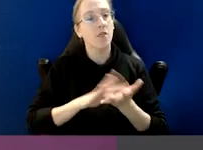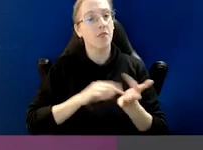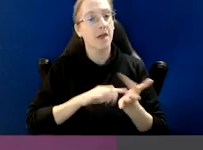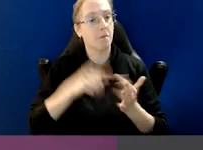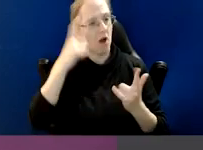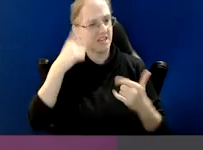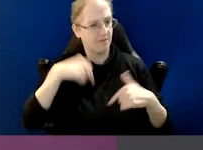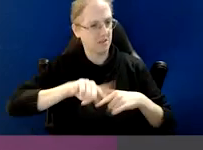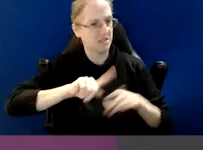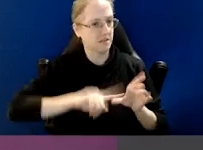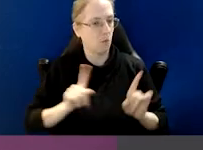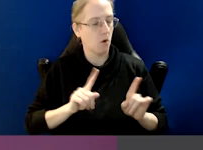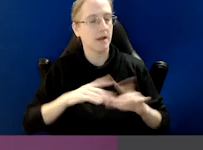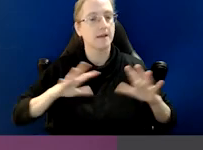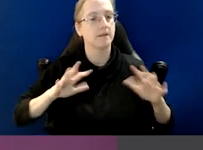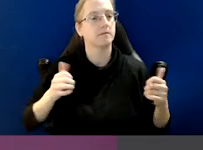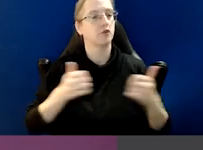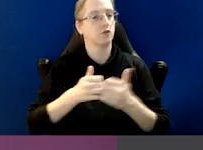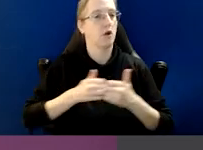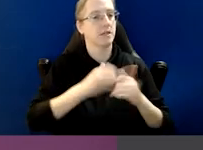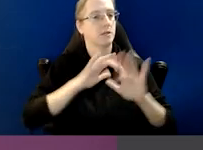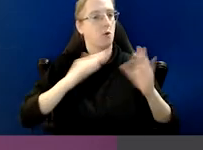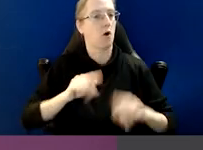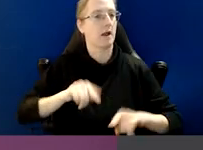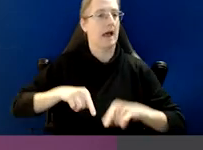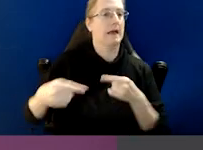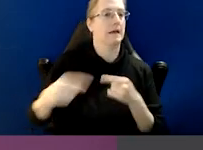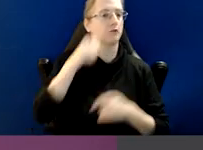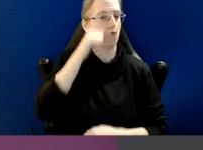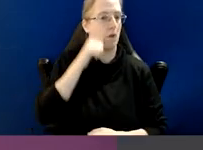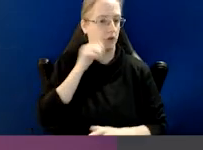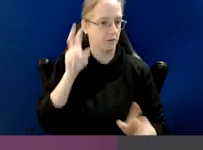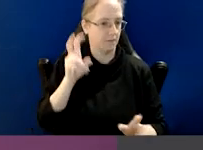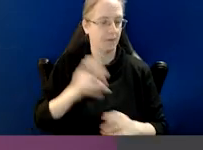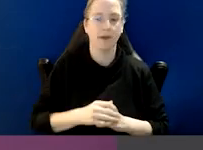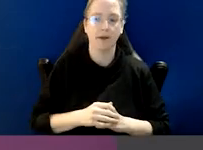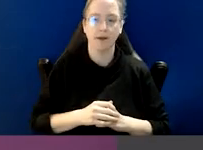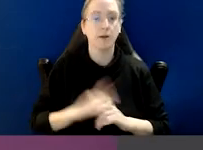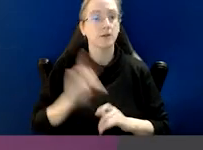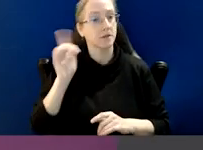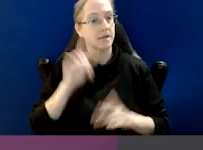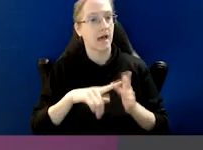The theme of this year's International Anti-Corruption Day is uniting the world against corruption.